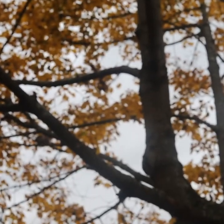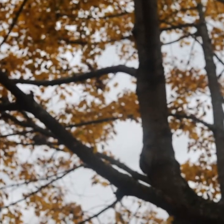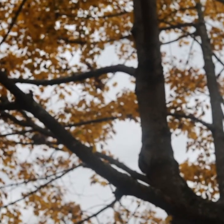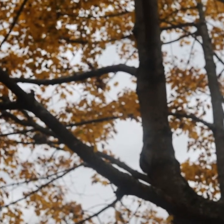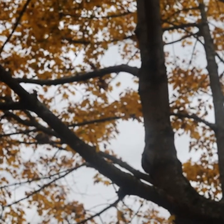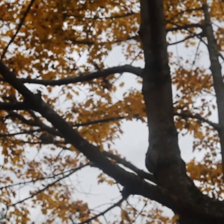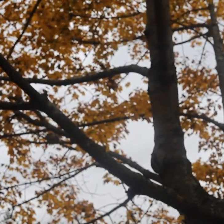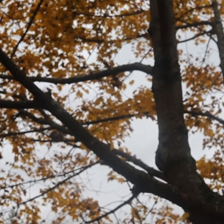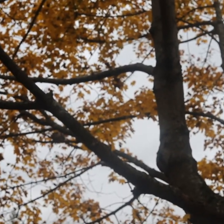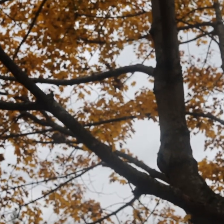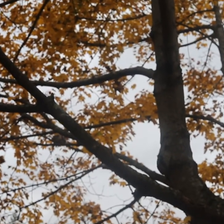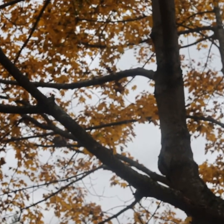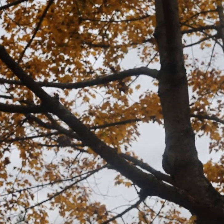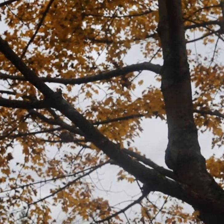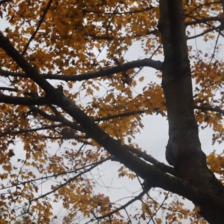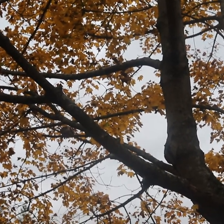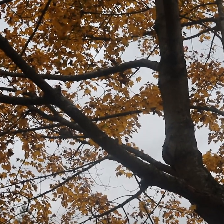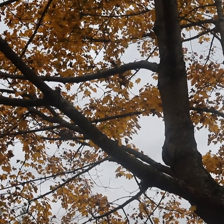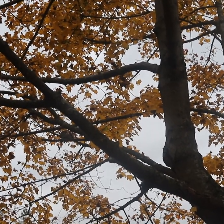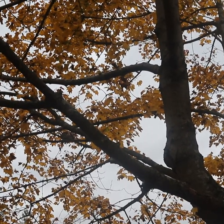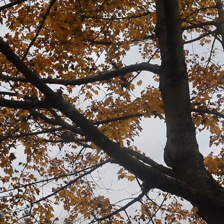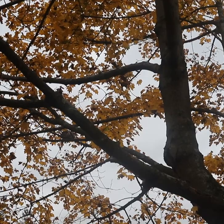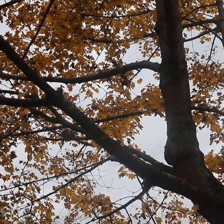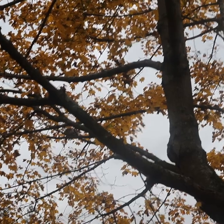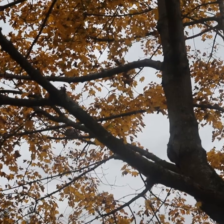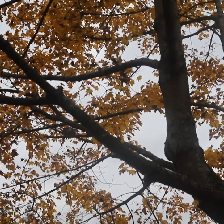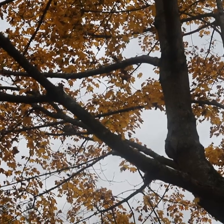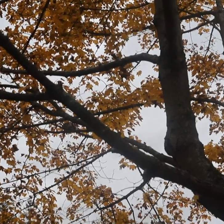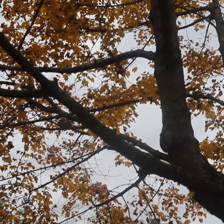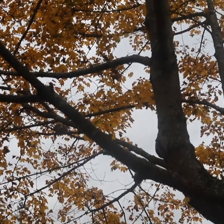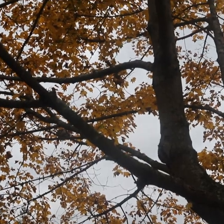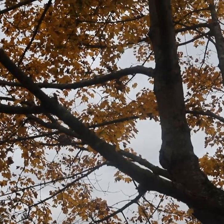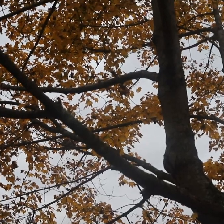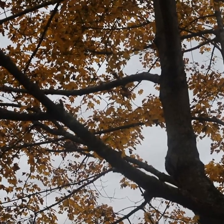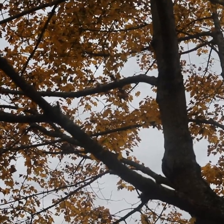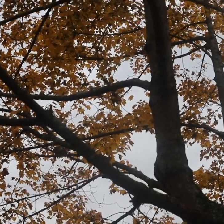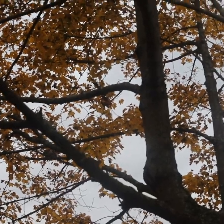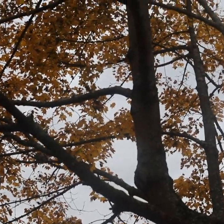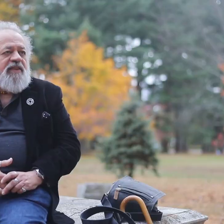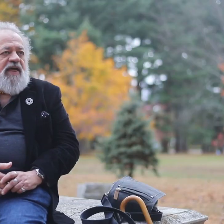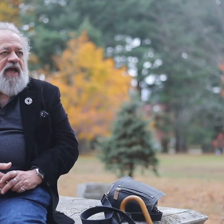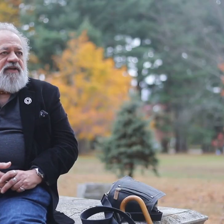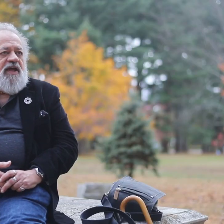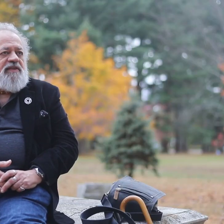They want to be in harmony with with the Earth. In our community we have a saying that the